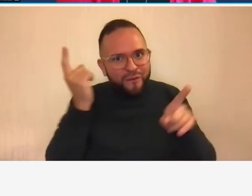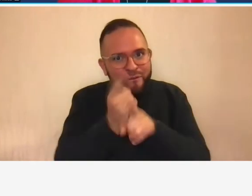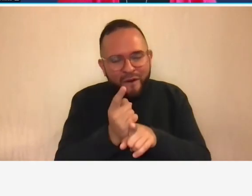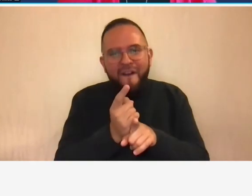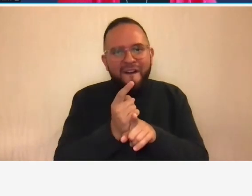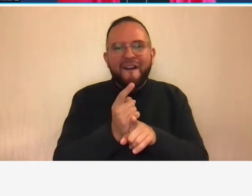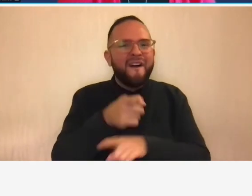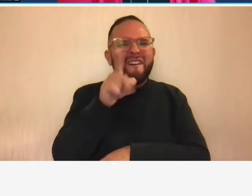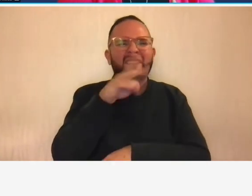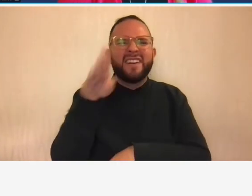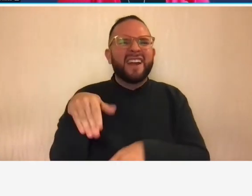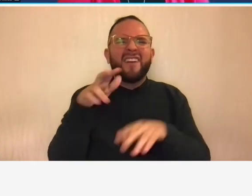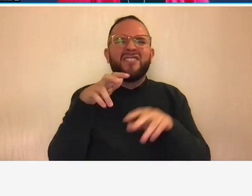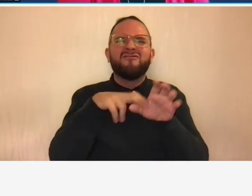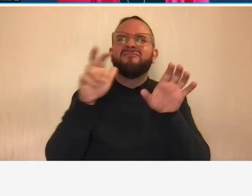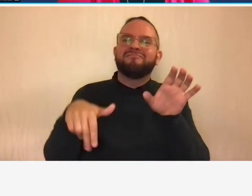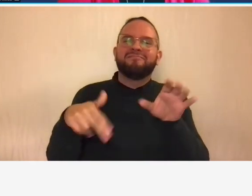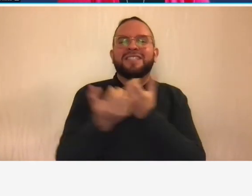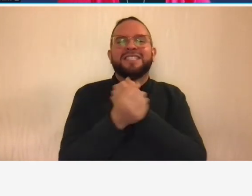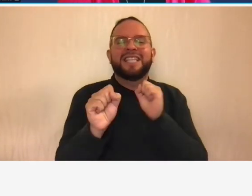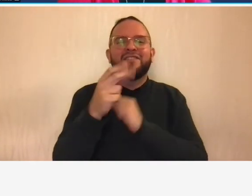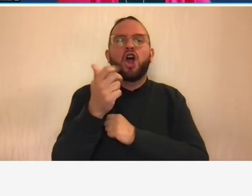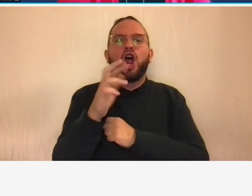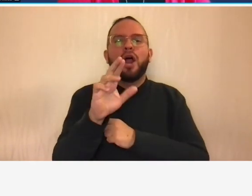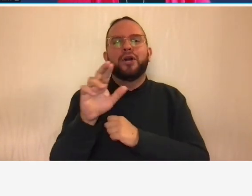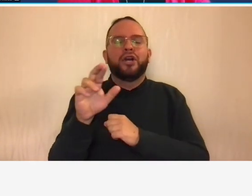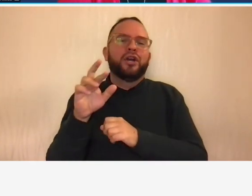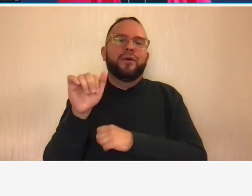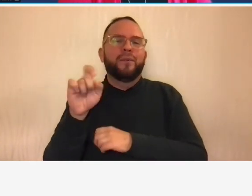harbor rate program and you would never be encouraged to developing your your you know